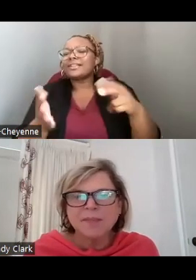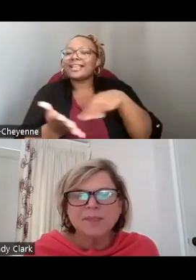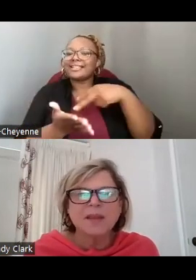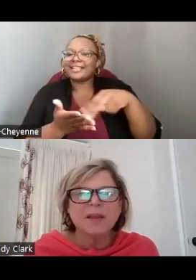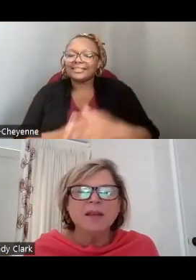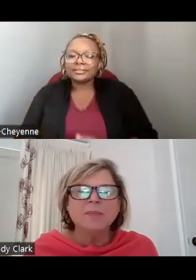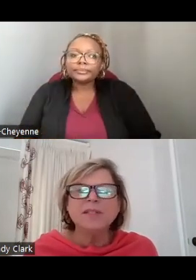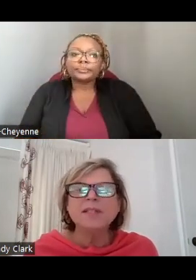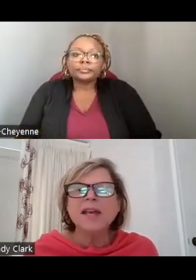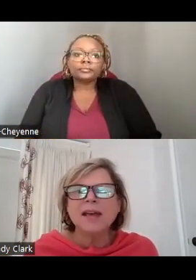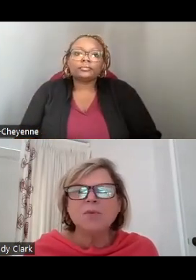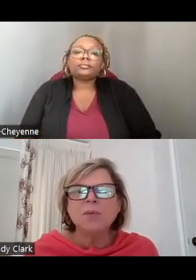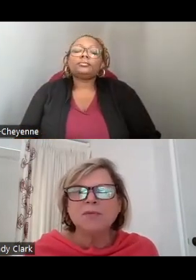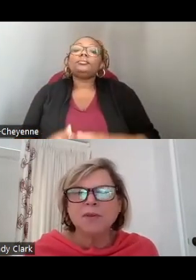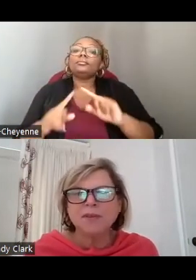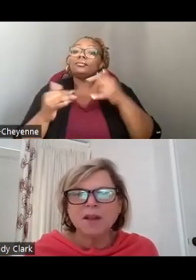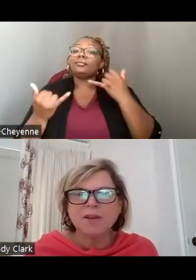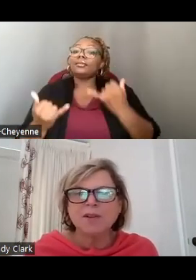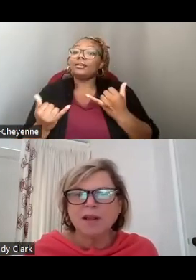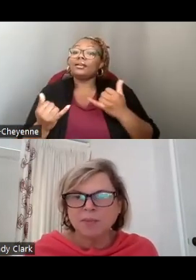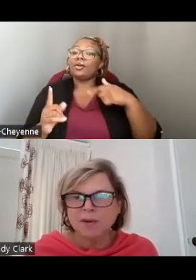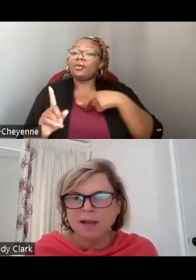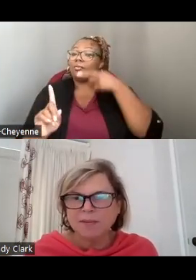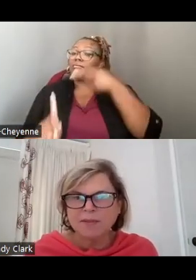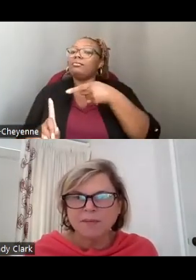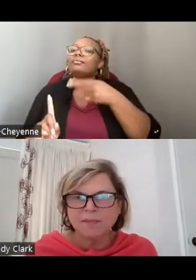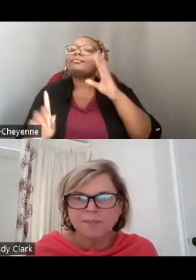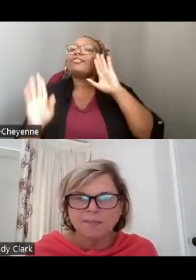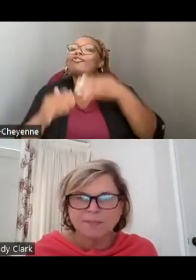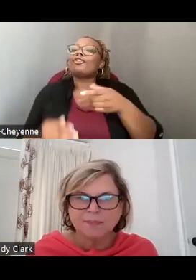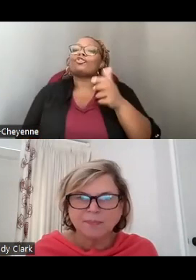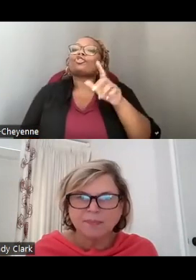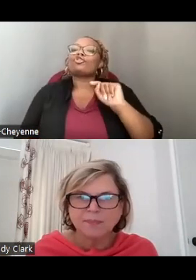BUT TODAY WE'LL BE FOCUSING ON OUR GRANT PROGRAMS.